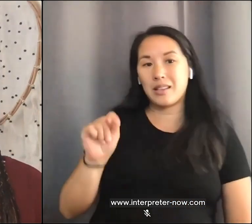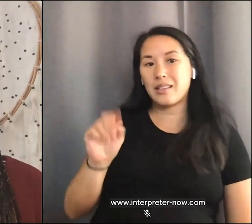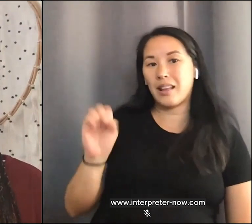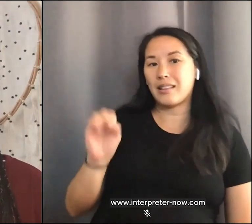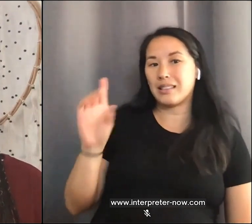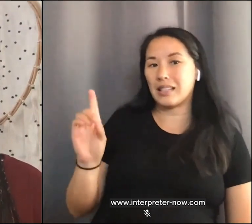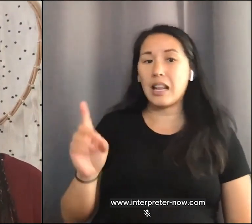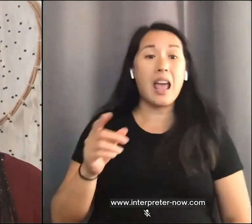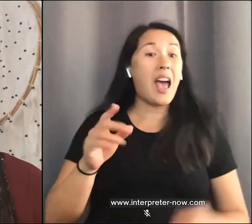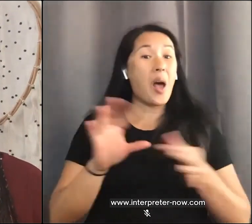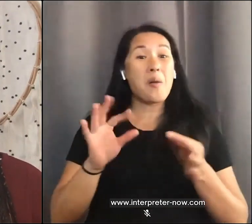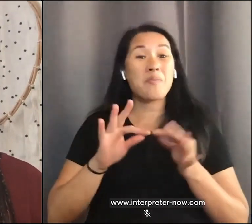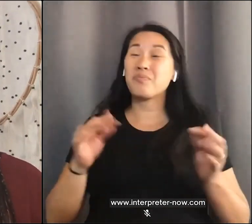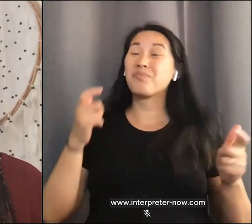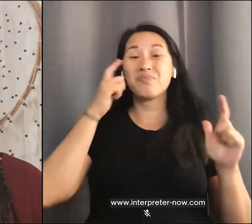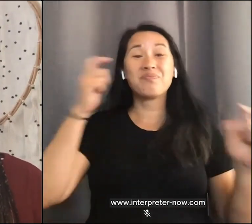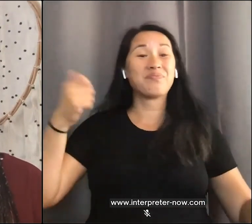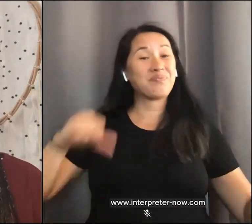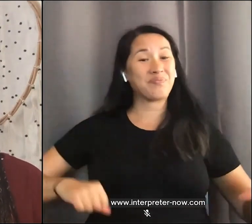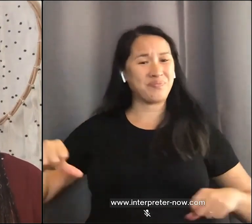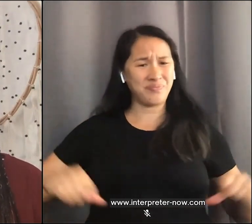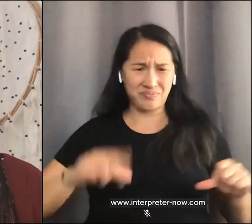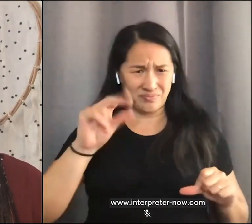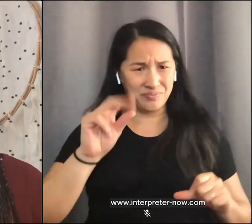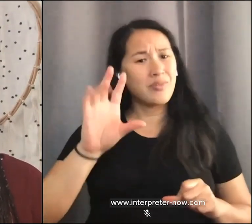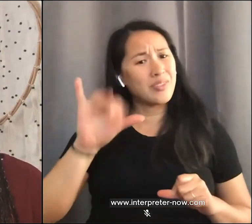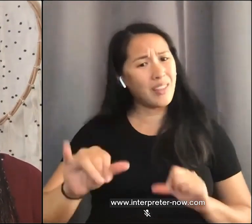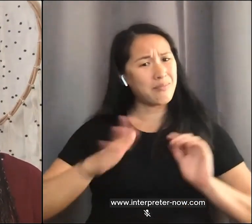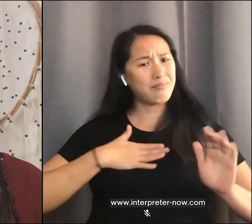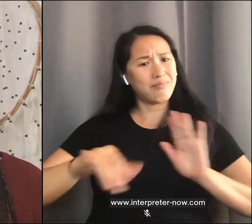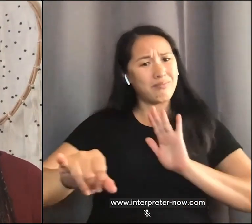they are part of my identity, and they shaped the way that I experience the world. They